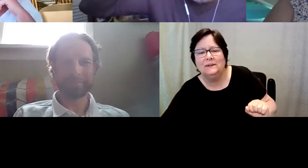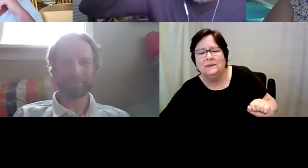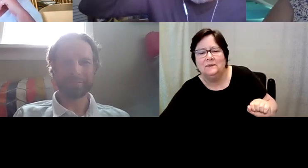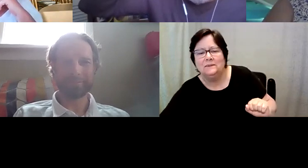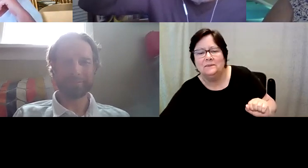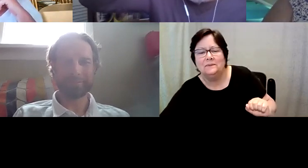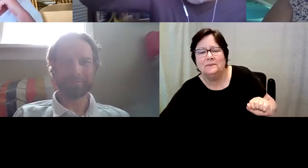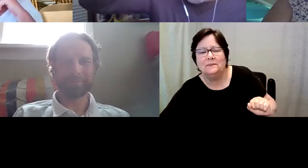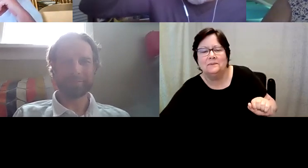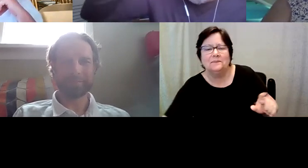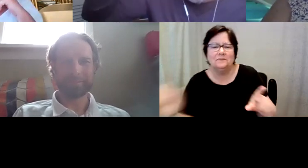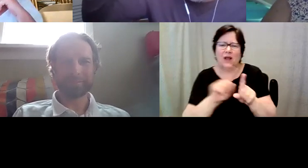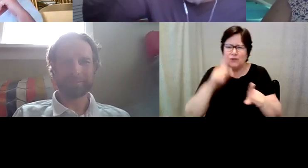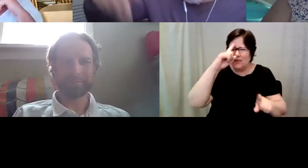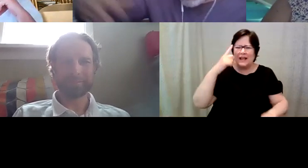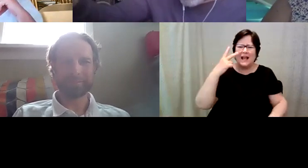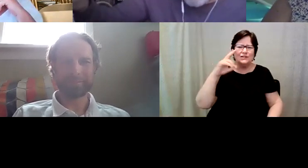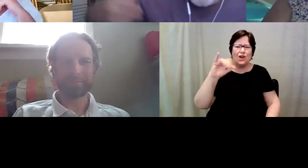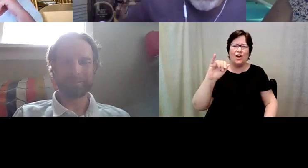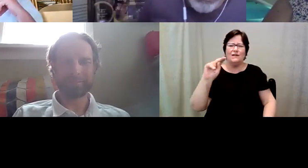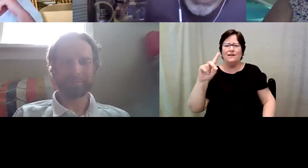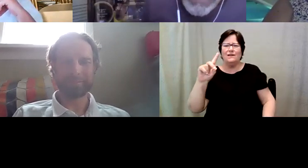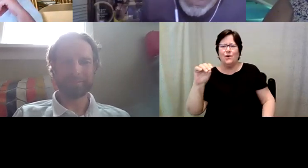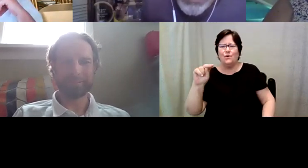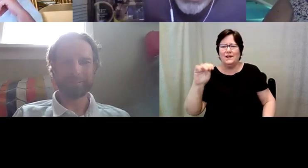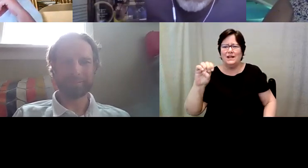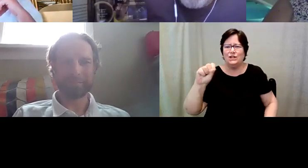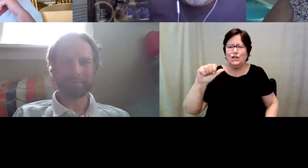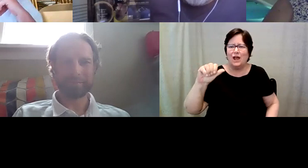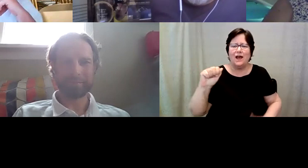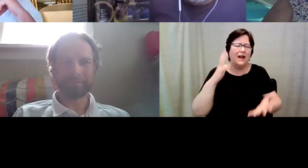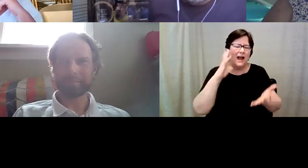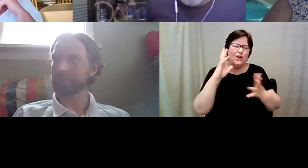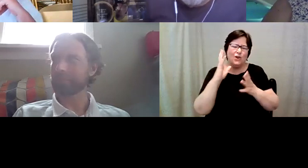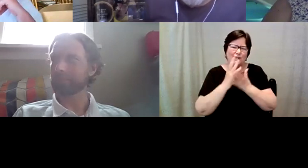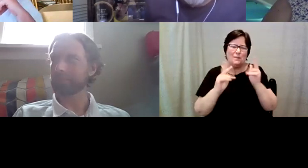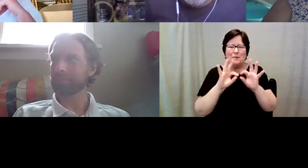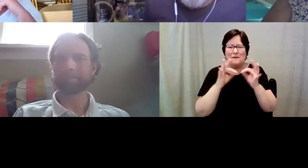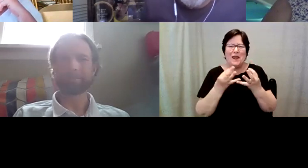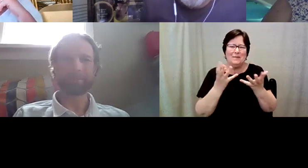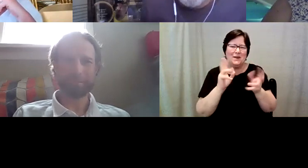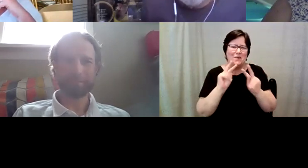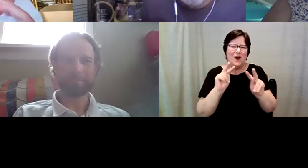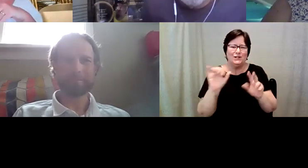so I knew that some of them and I, as I said earlier, I know some people from my family were on board. Kelly Redder: So you should you.